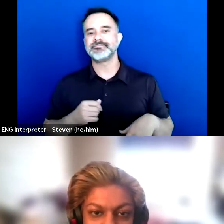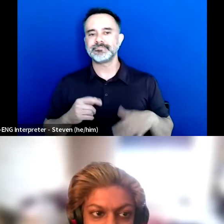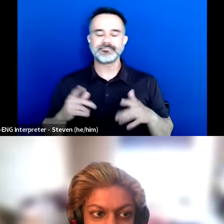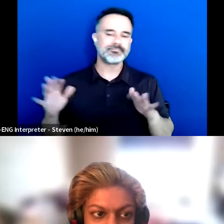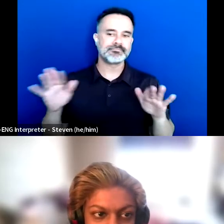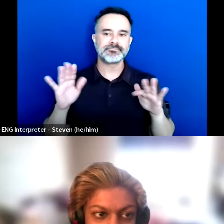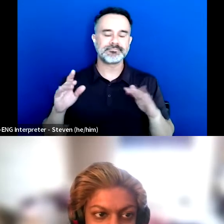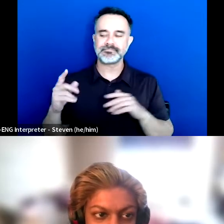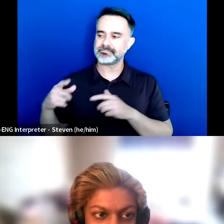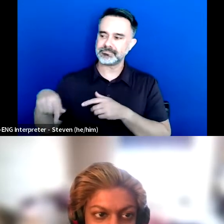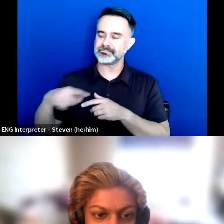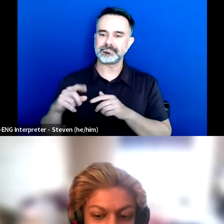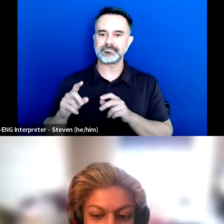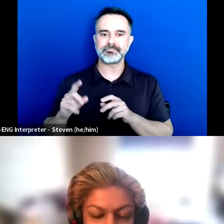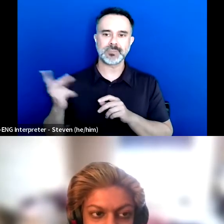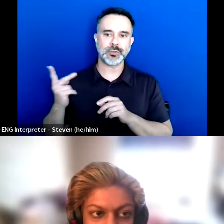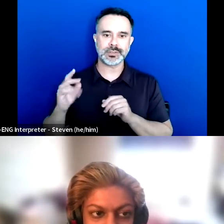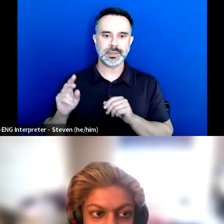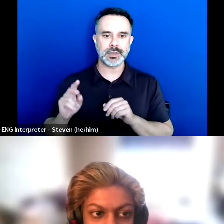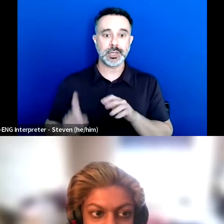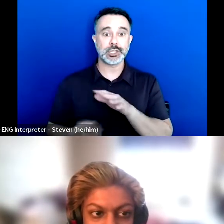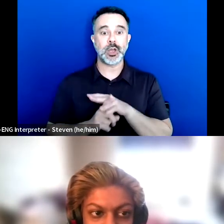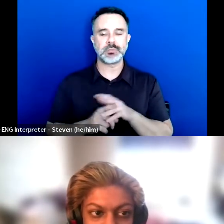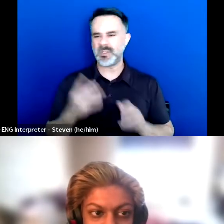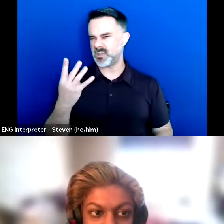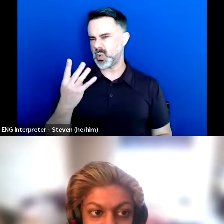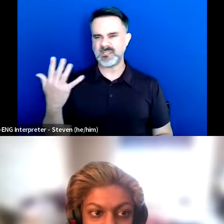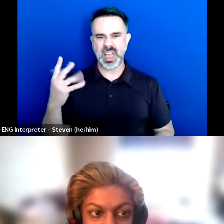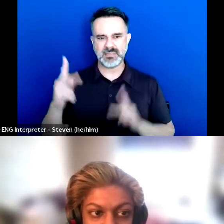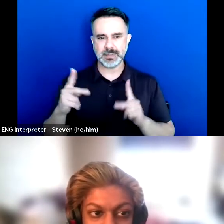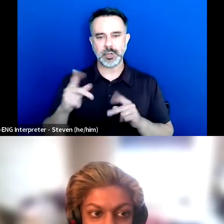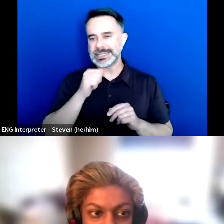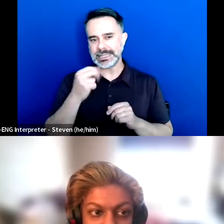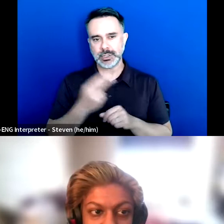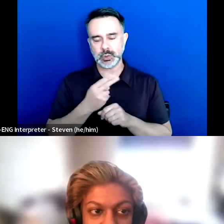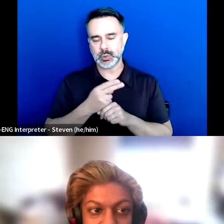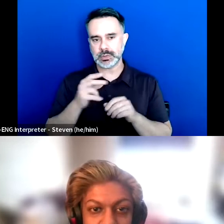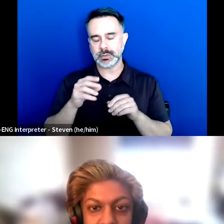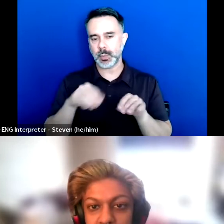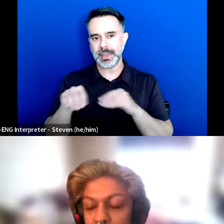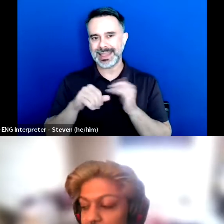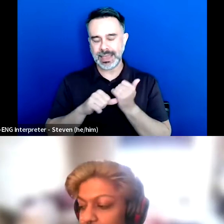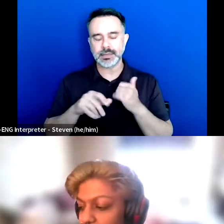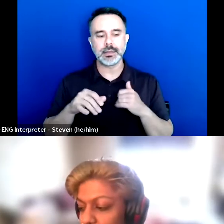And there were four or five people that didn't use mobility aids that were coming, and it was not fully wheelchair accessible.